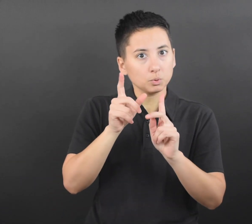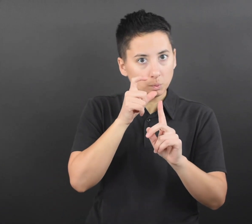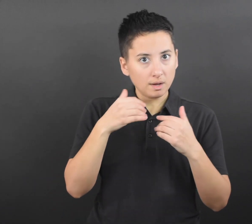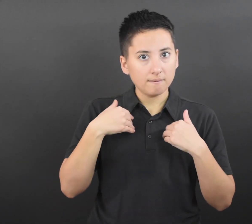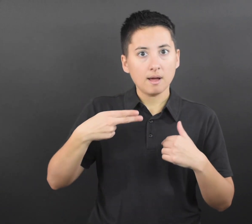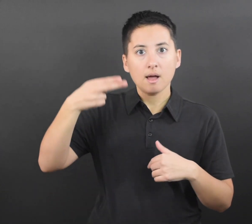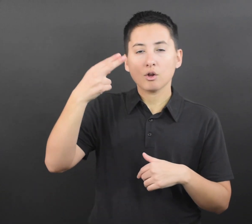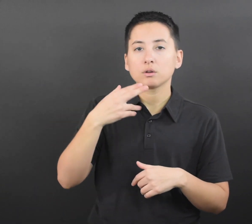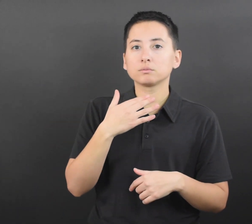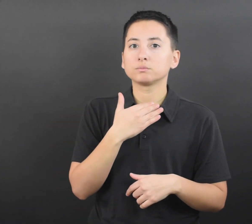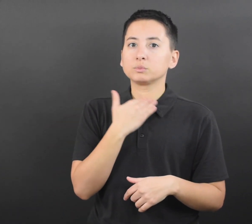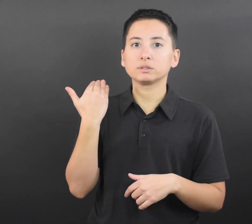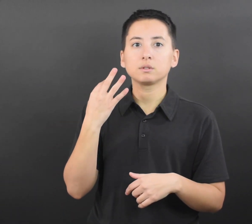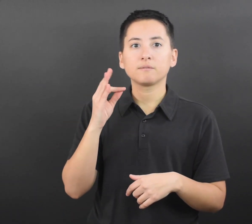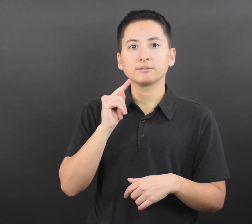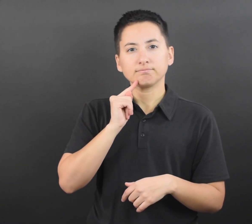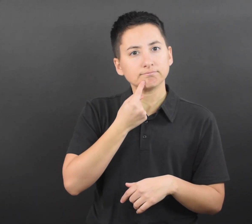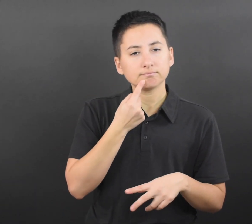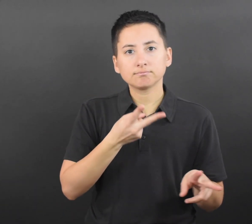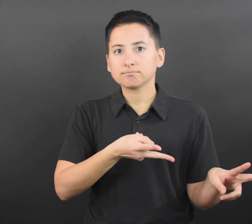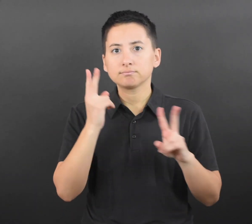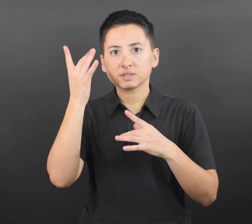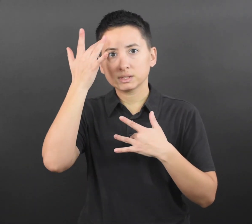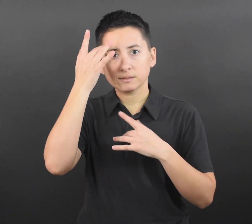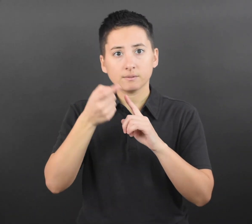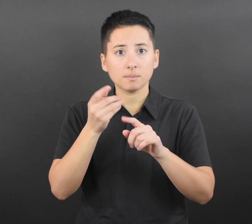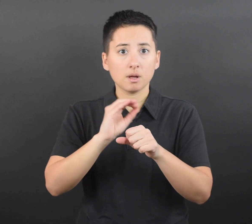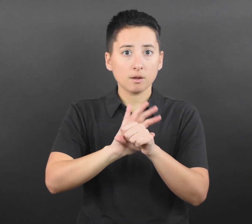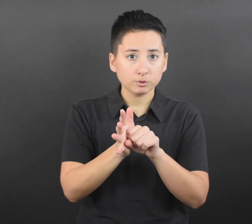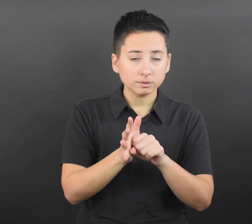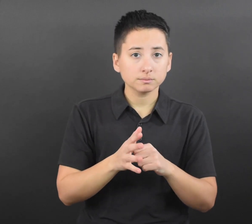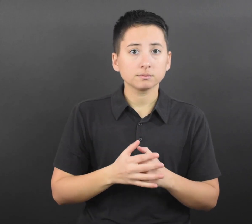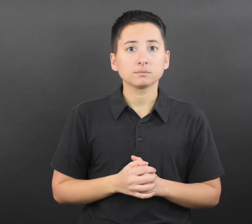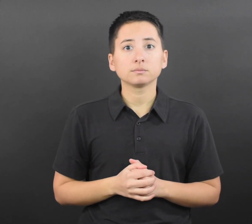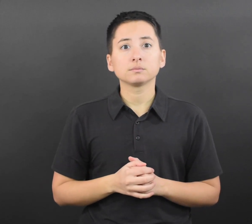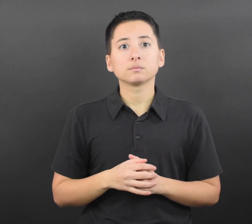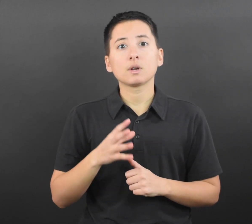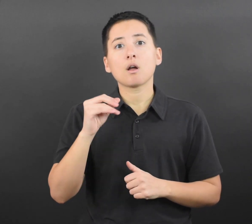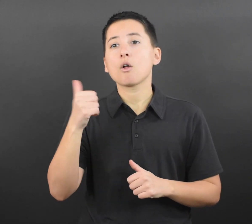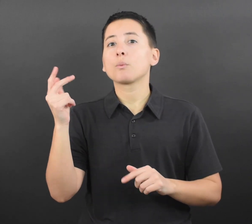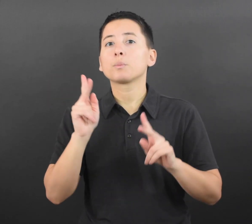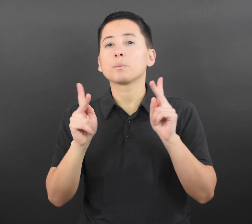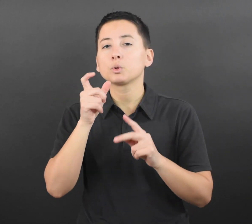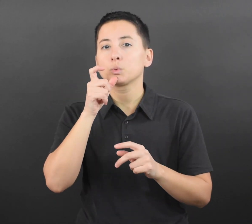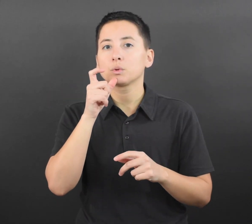they live with, especially people who are at higher risk for getting very sick from COVID-19,